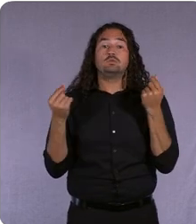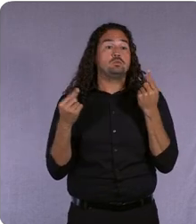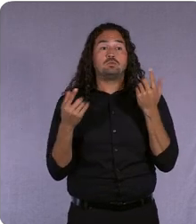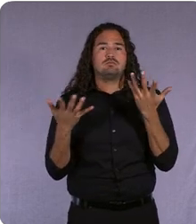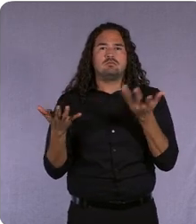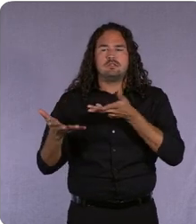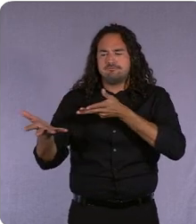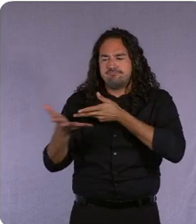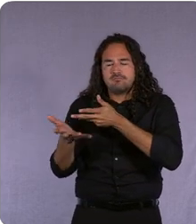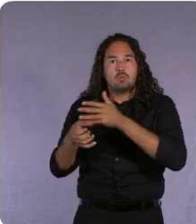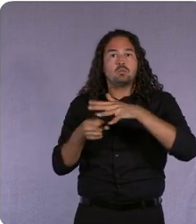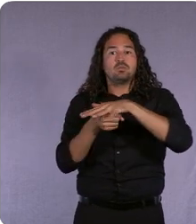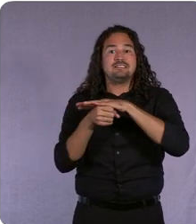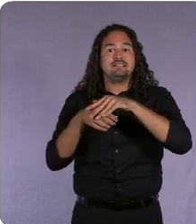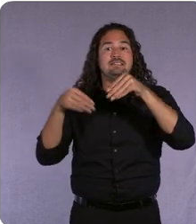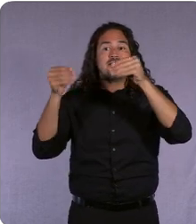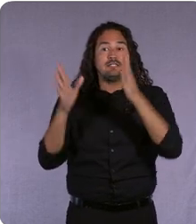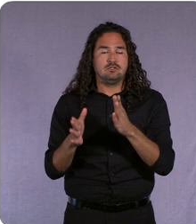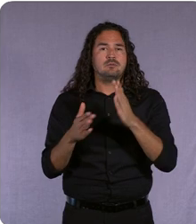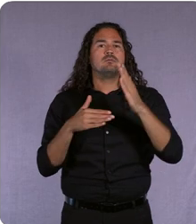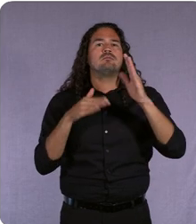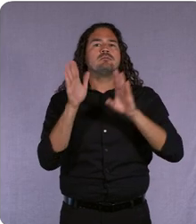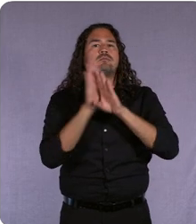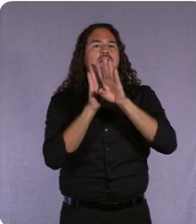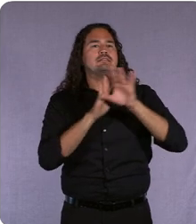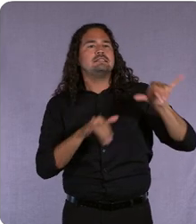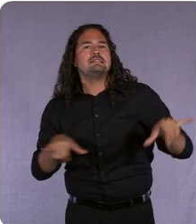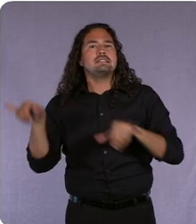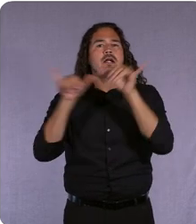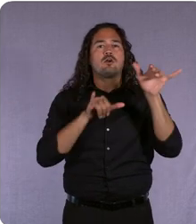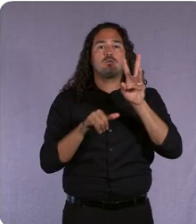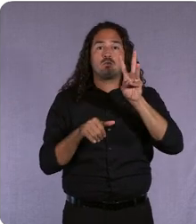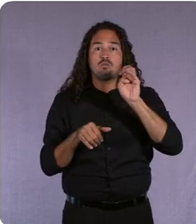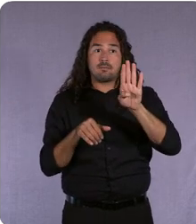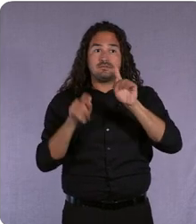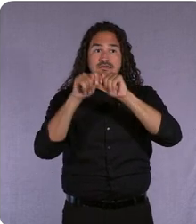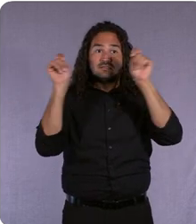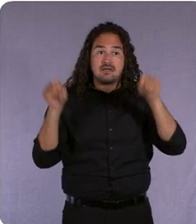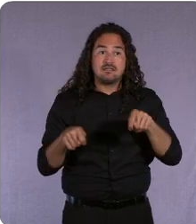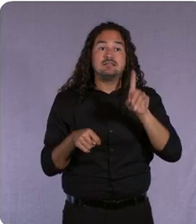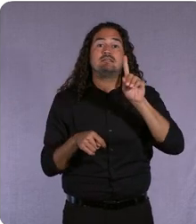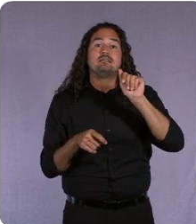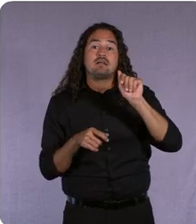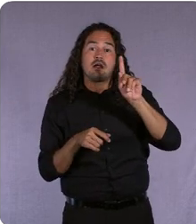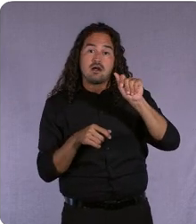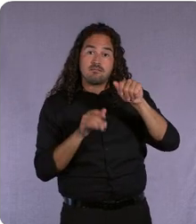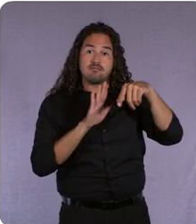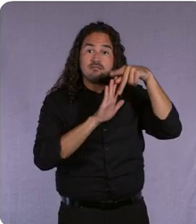standardized web templates and data policies to provide a consistent customer experience and give